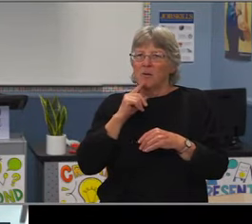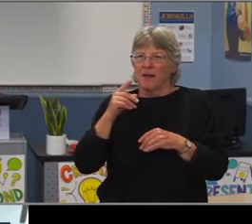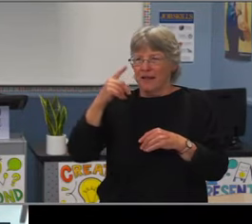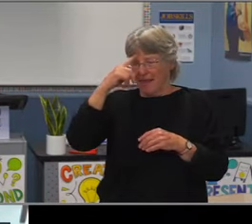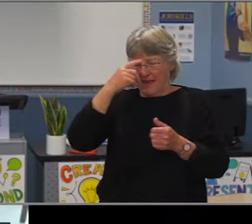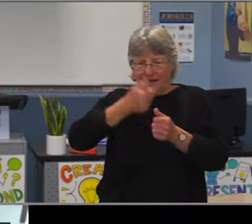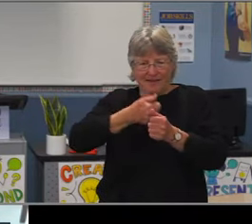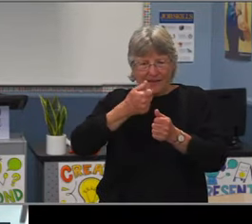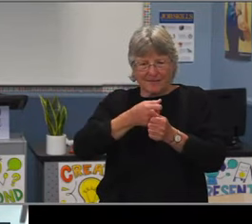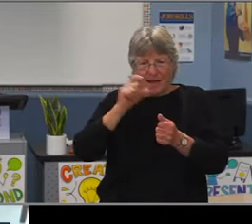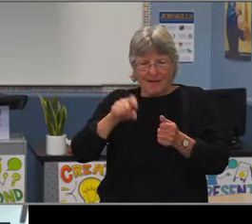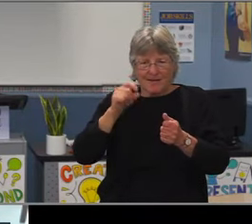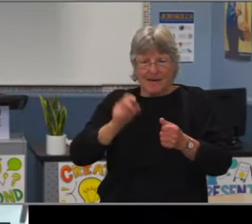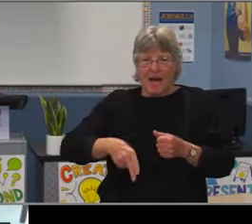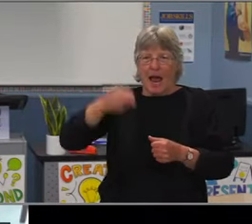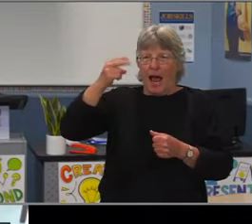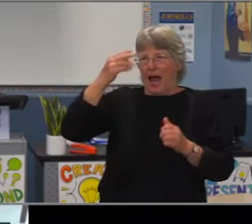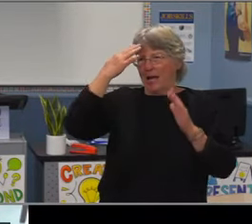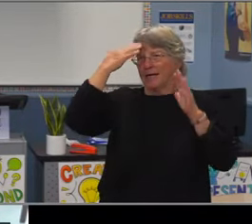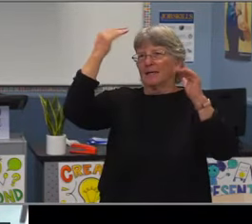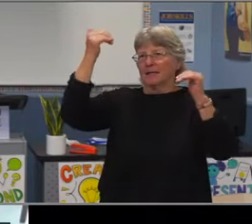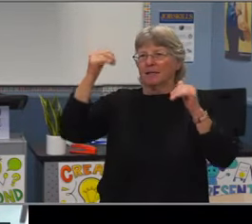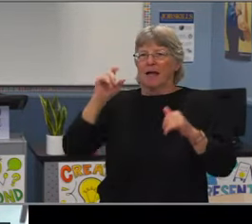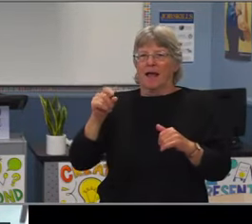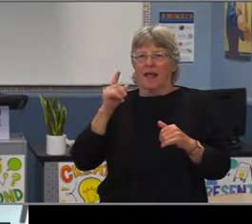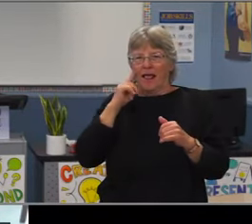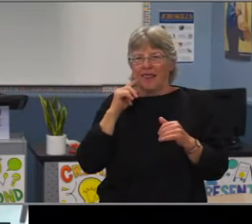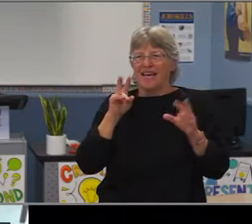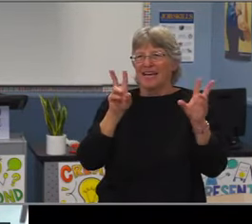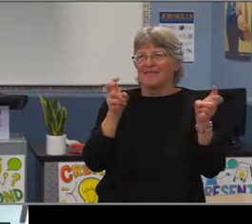and two schools that opened up as K-8 schools.